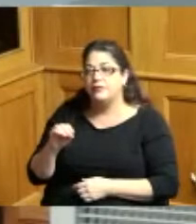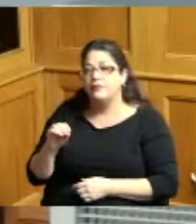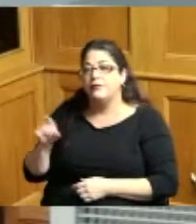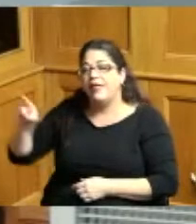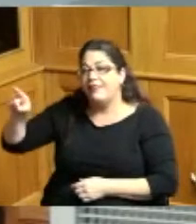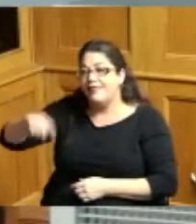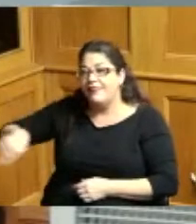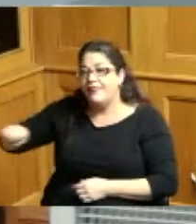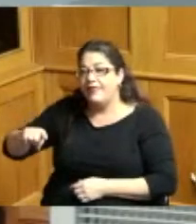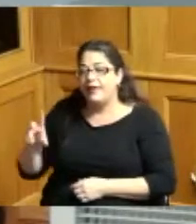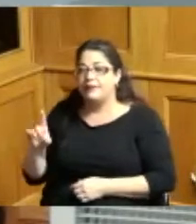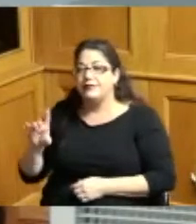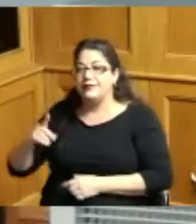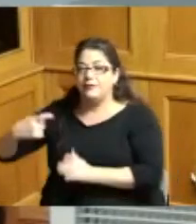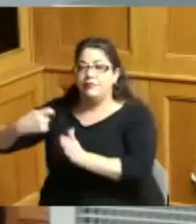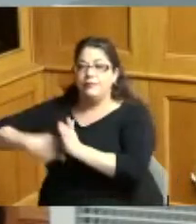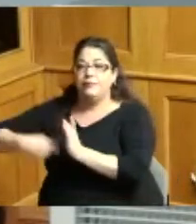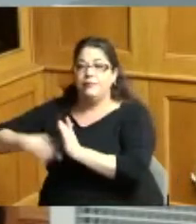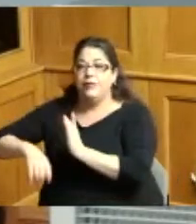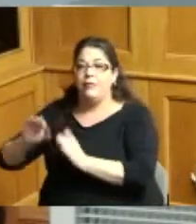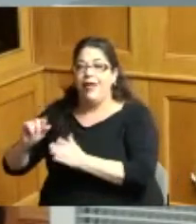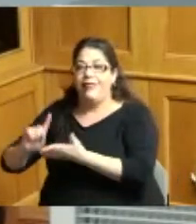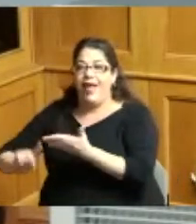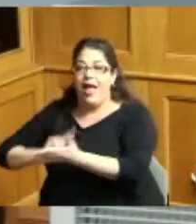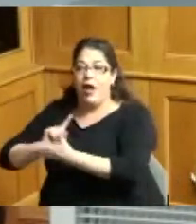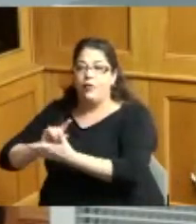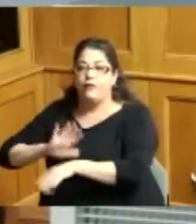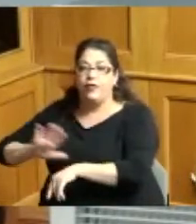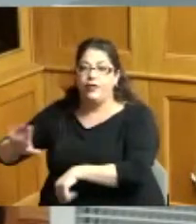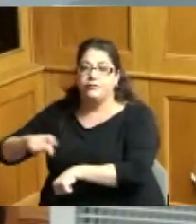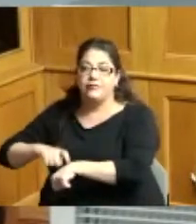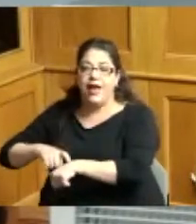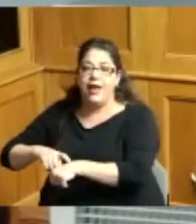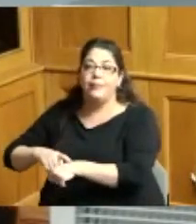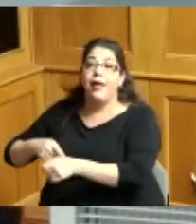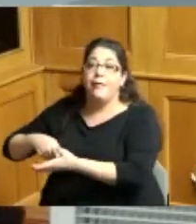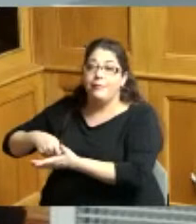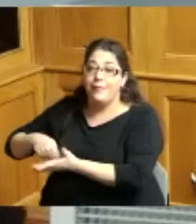billed by the hour for their time so they they were only paid for the work that they actually did